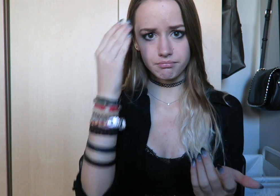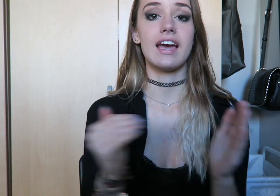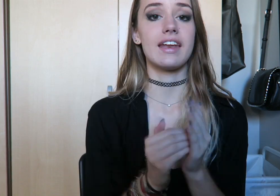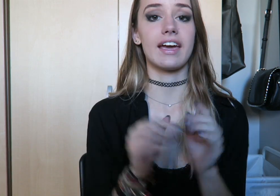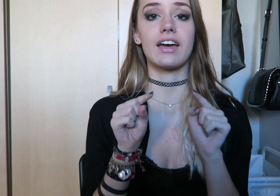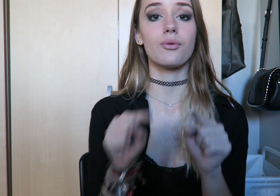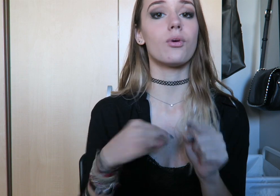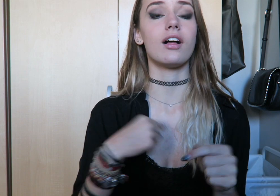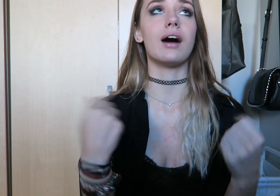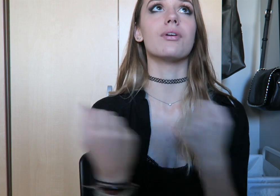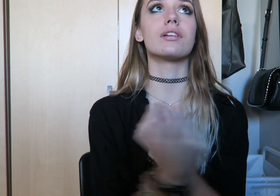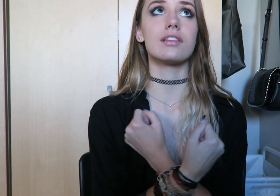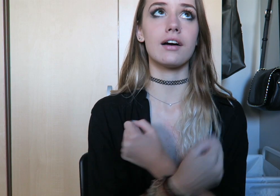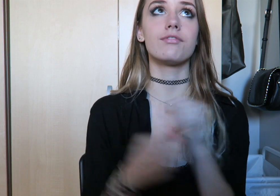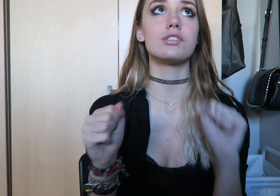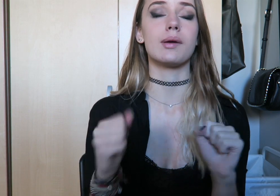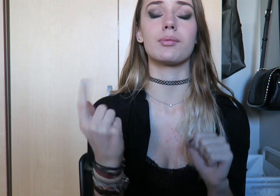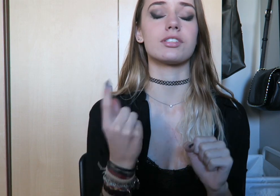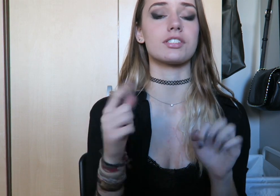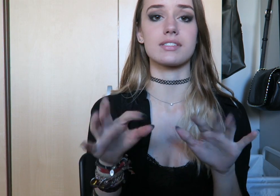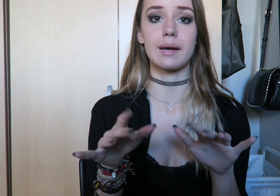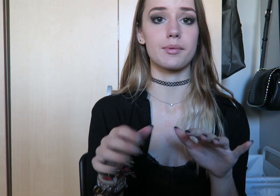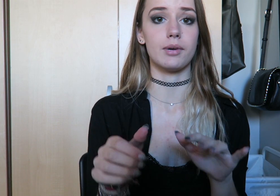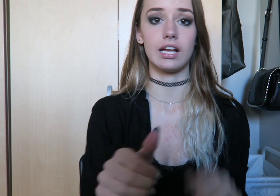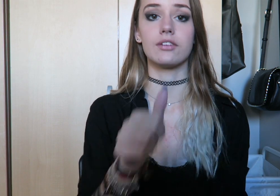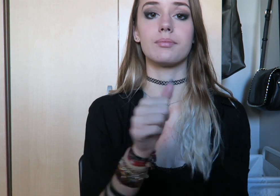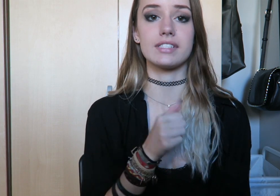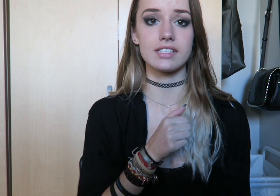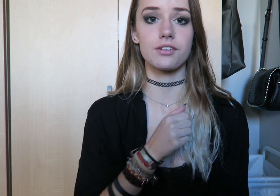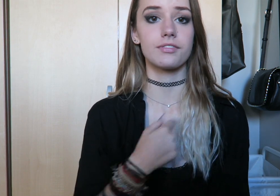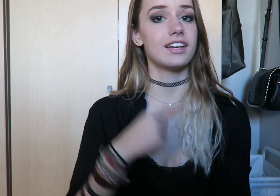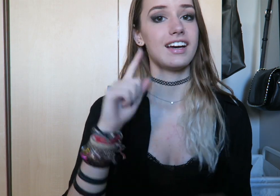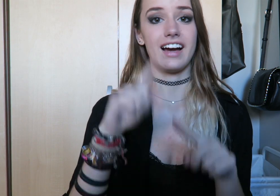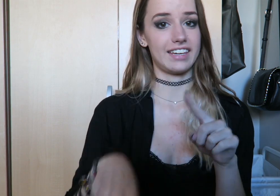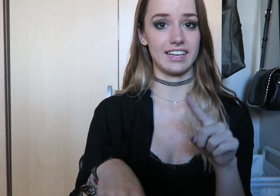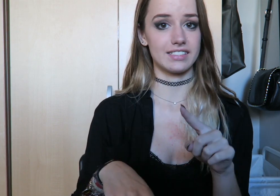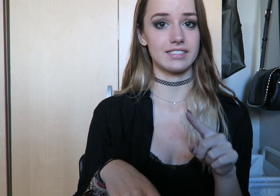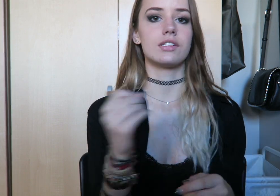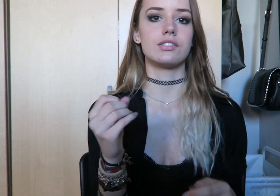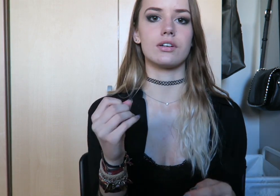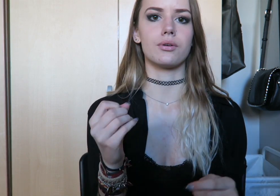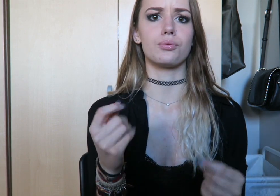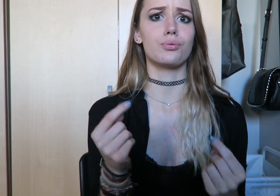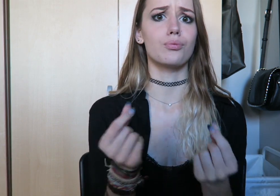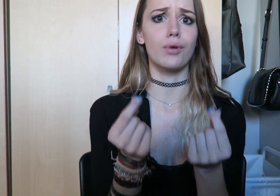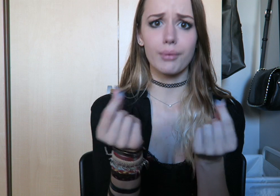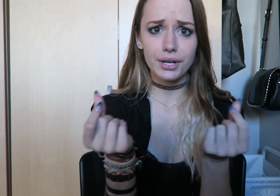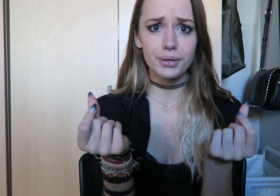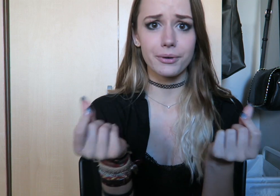And again, while I would love to be able to type them all out myself, I can't.